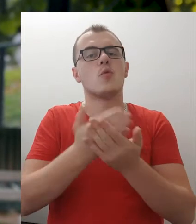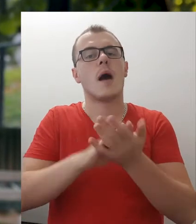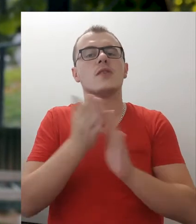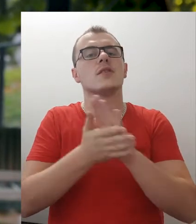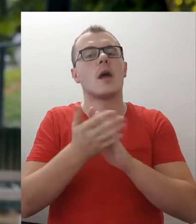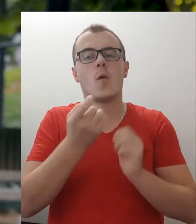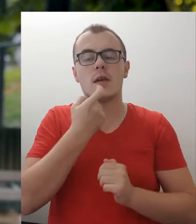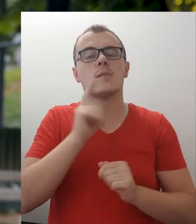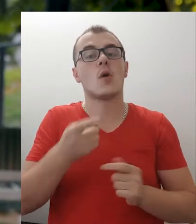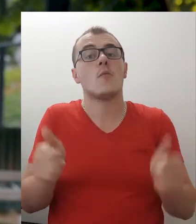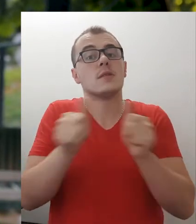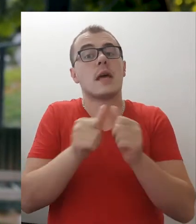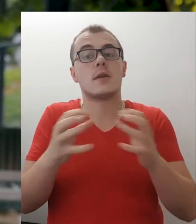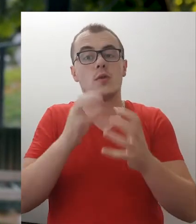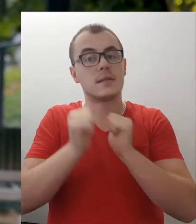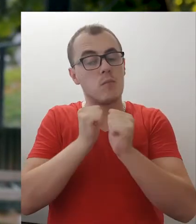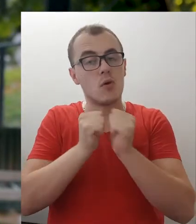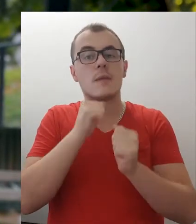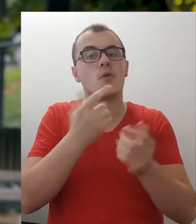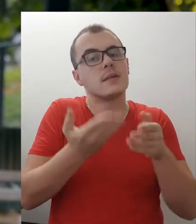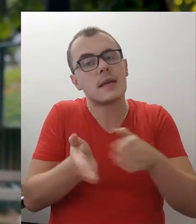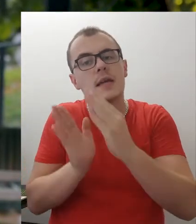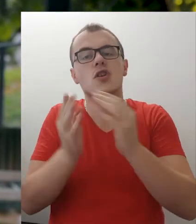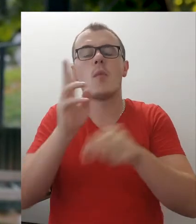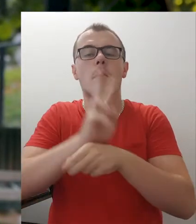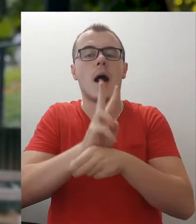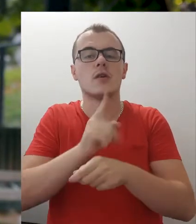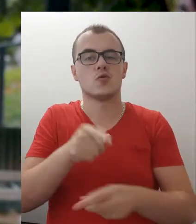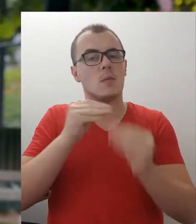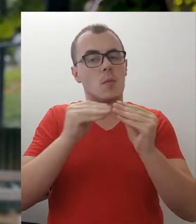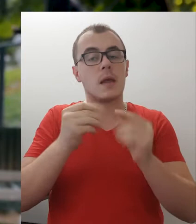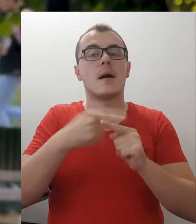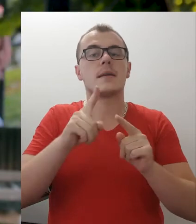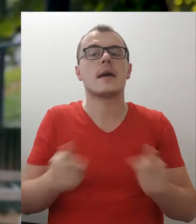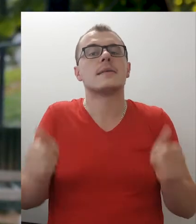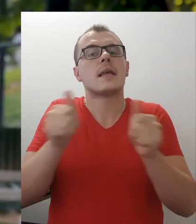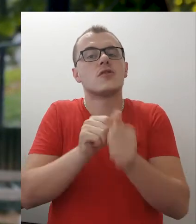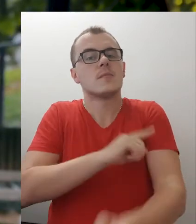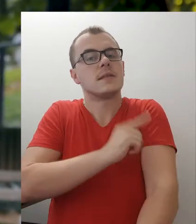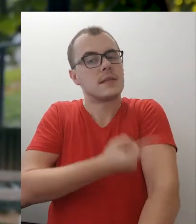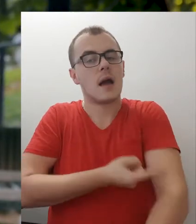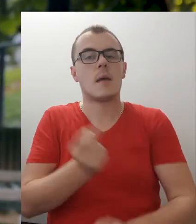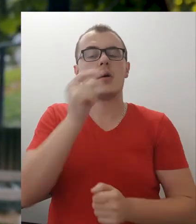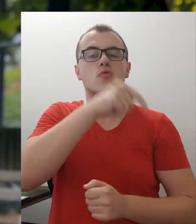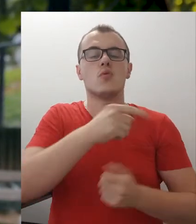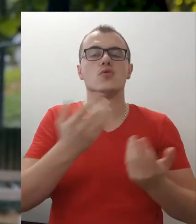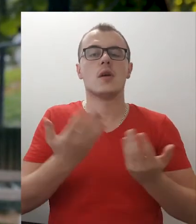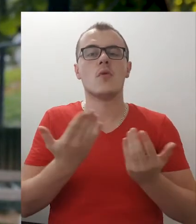turn people's attention to the problems that are present in our society join forces, reach and achieve